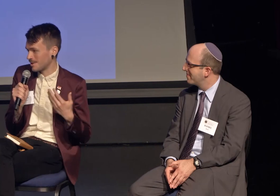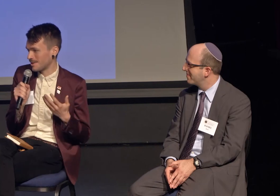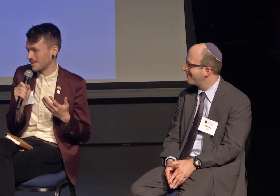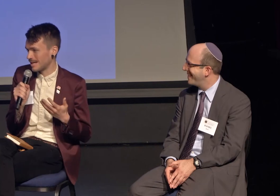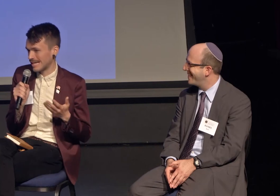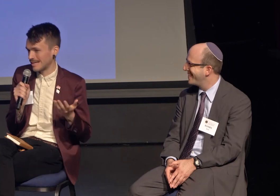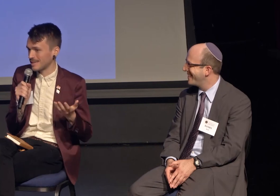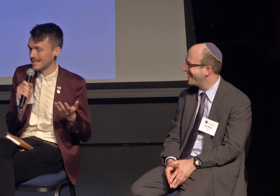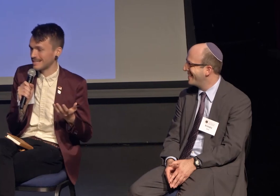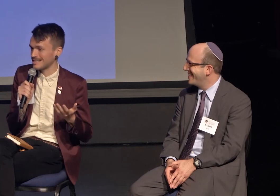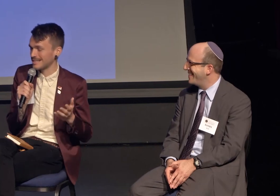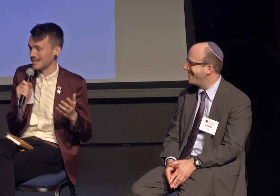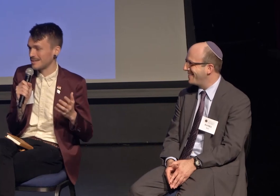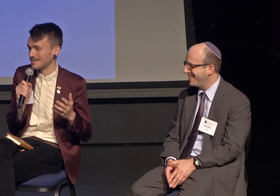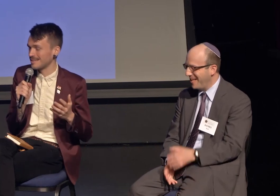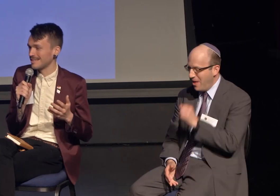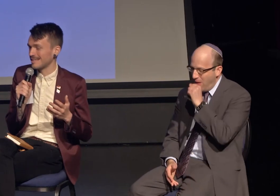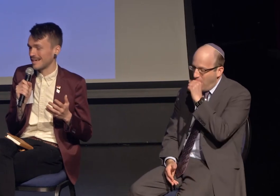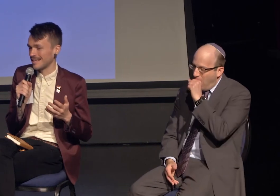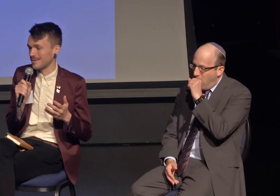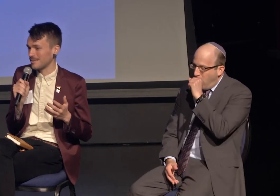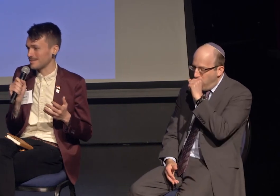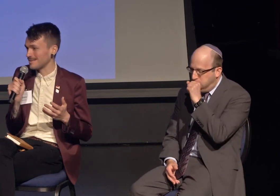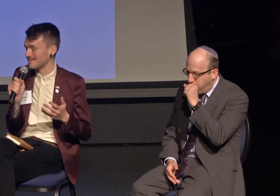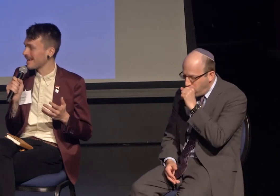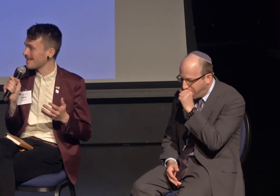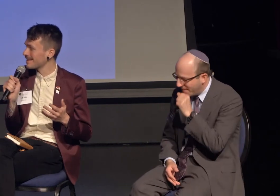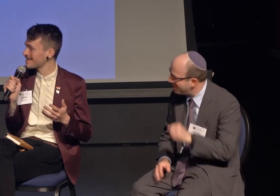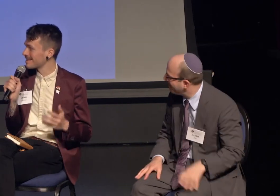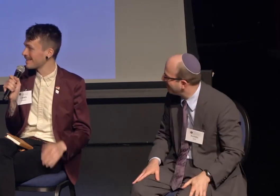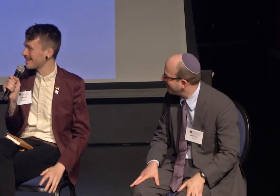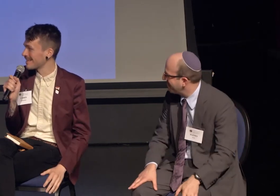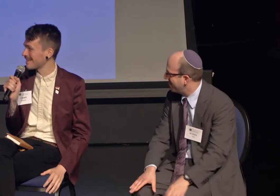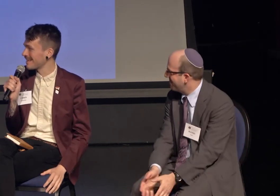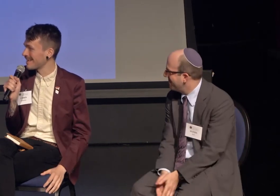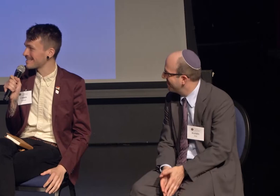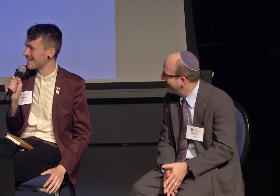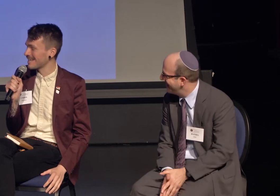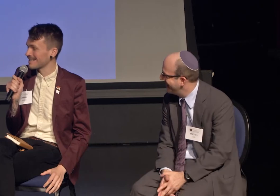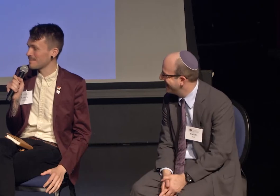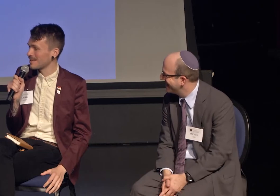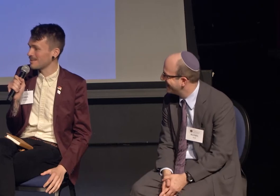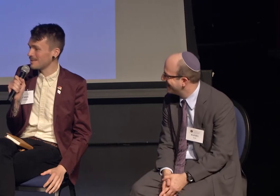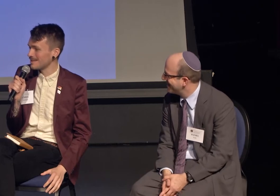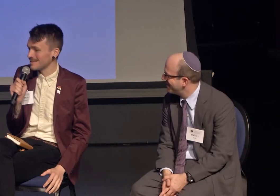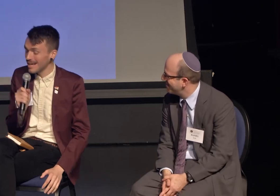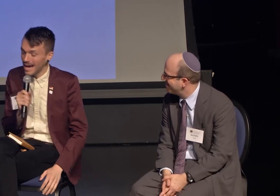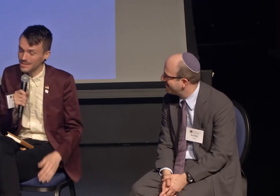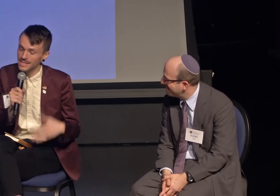because you know the whole atheist thing is that going to be cool?"